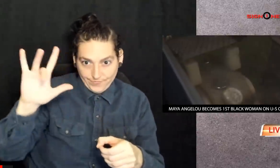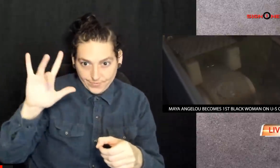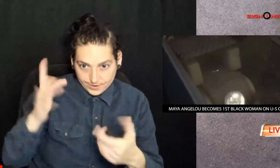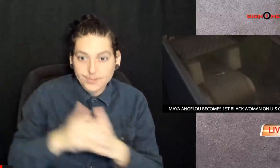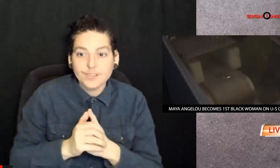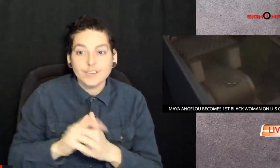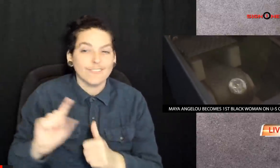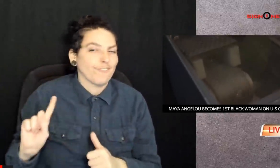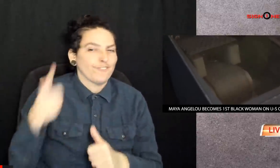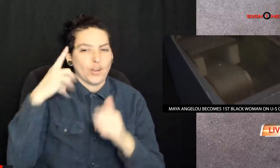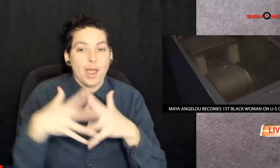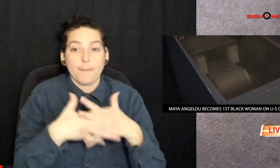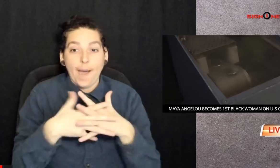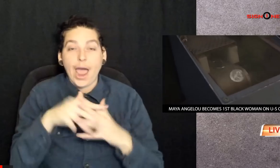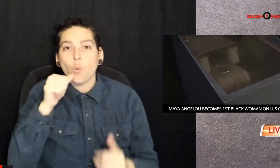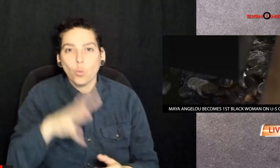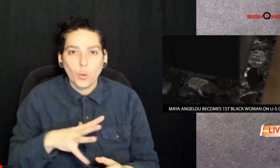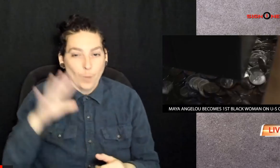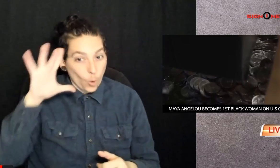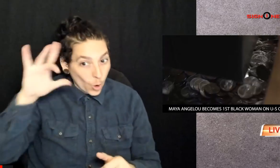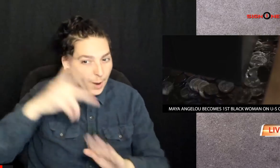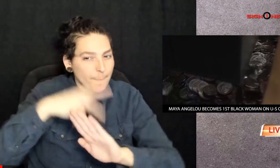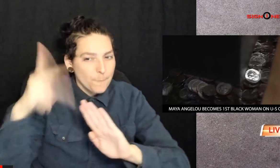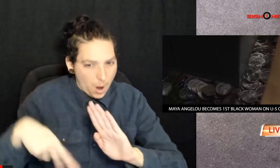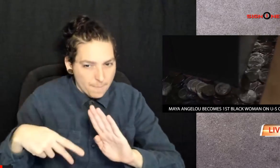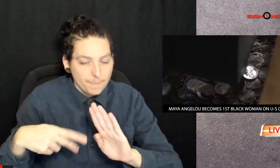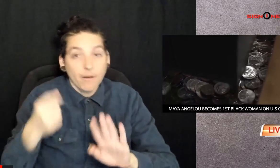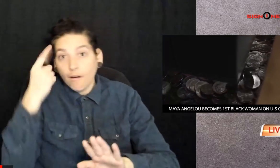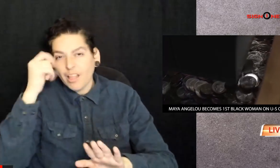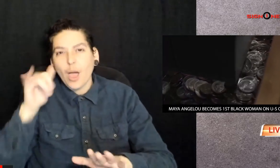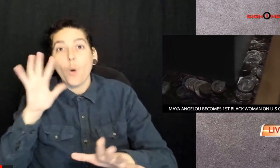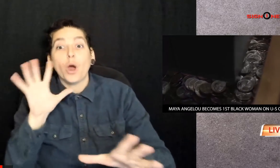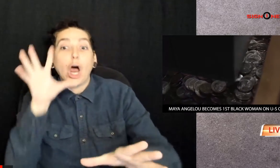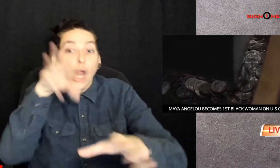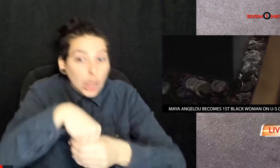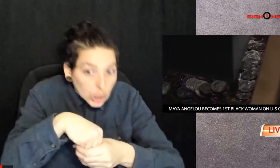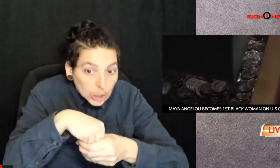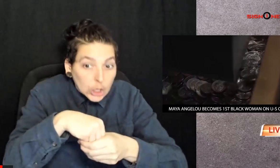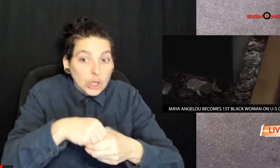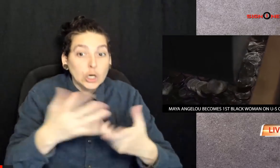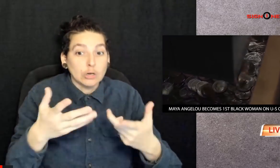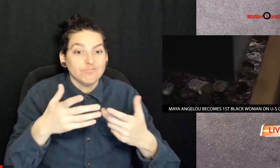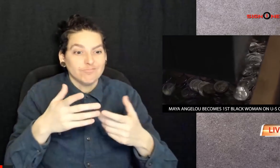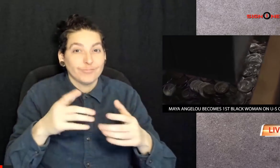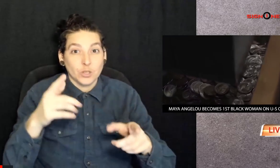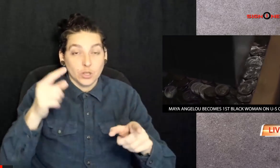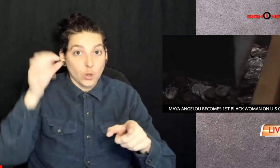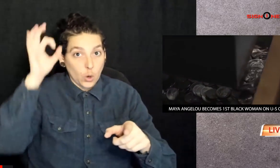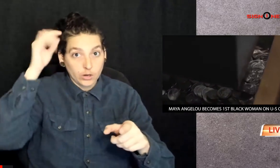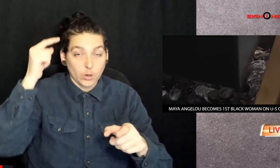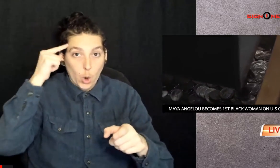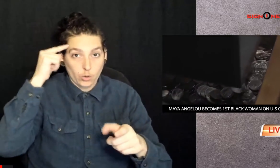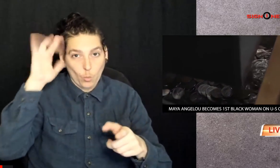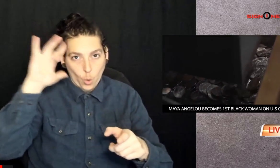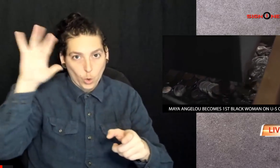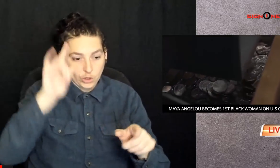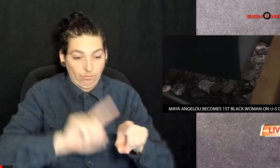the US mint announced the Maya Angelou quarter is the first in the American women quarters